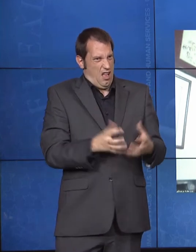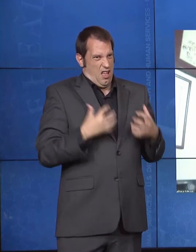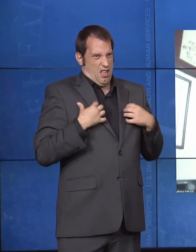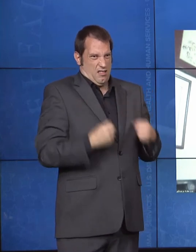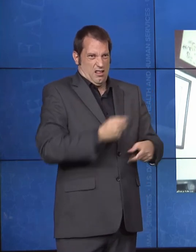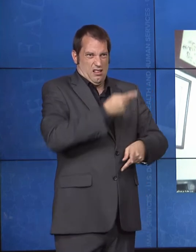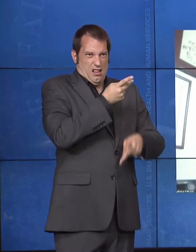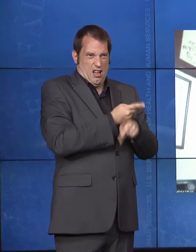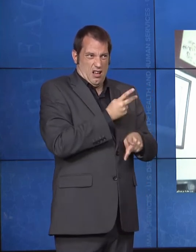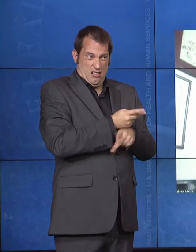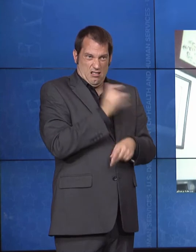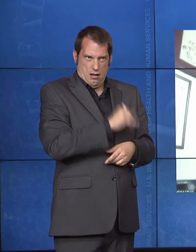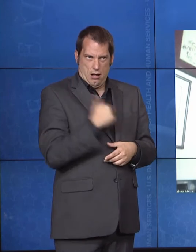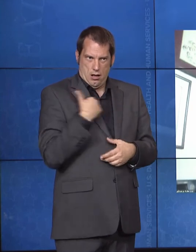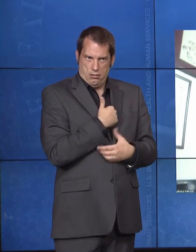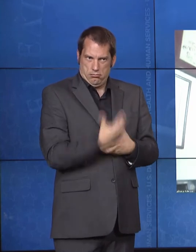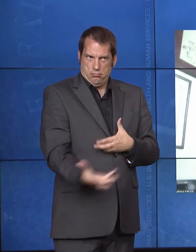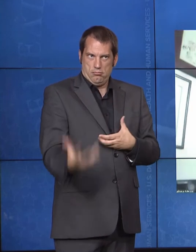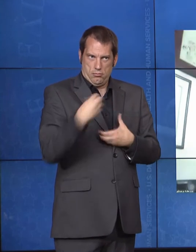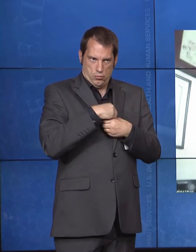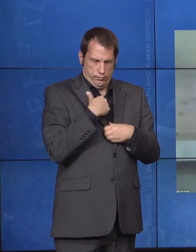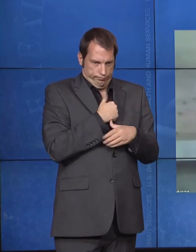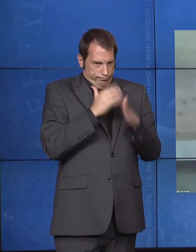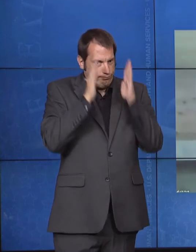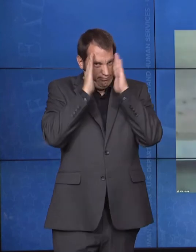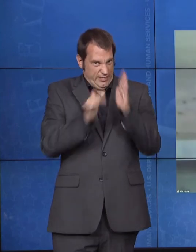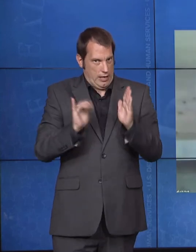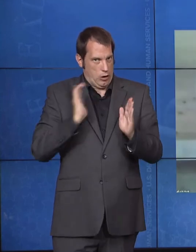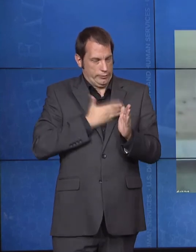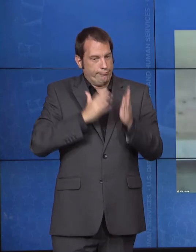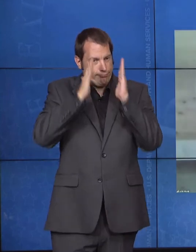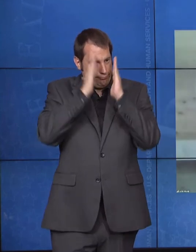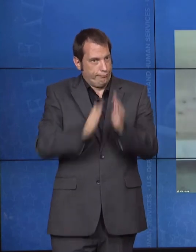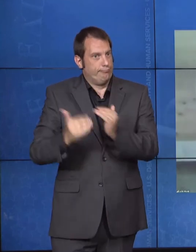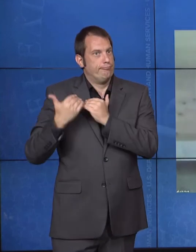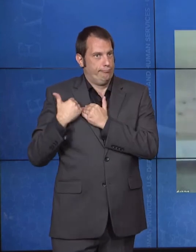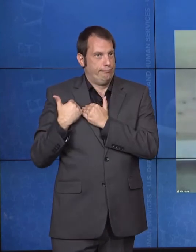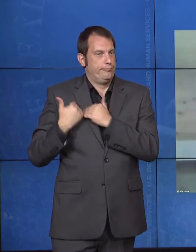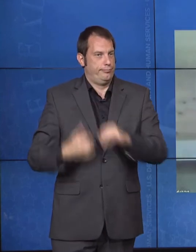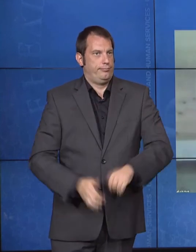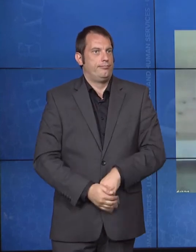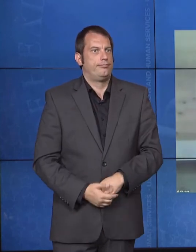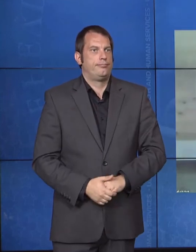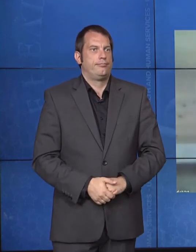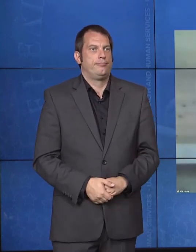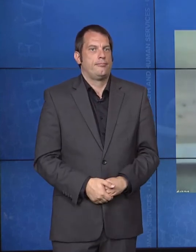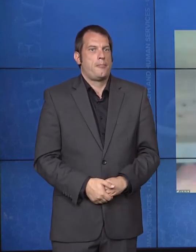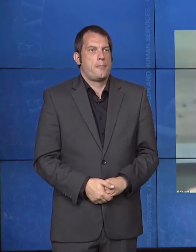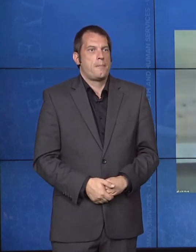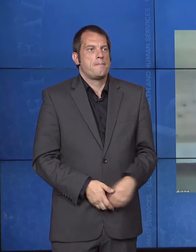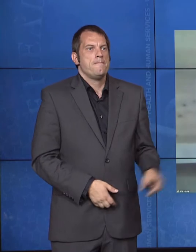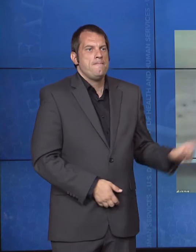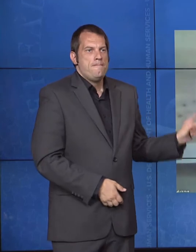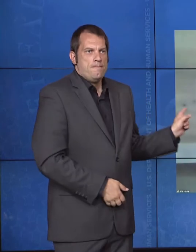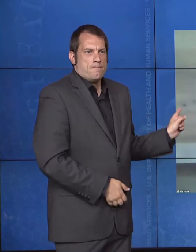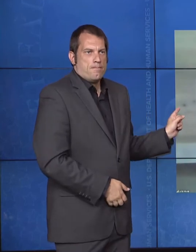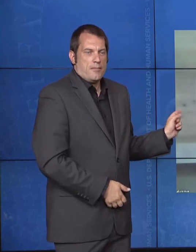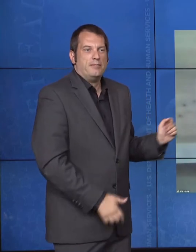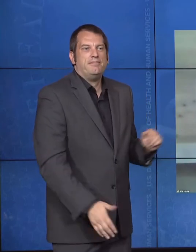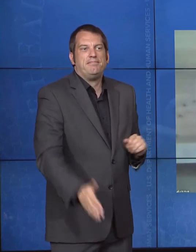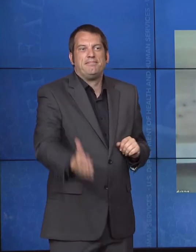Julie Hocker: Great, absolutely, Lance. And, Calder, I knew that, you know, during